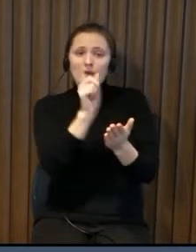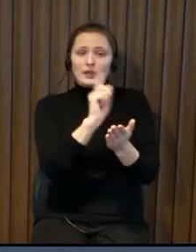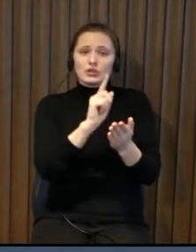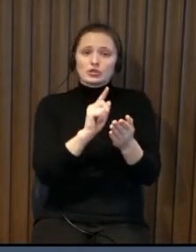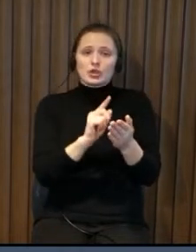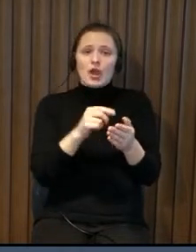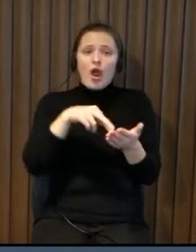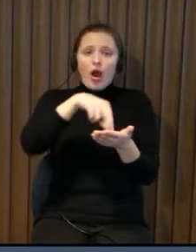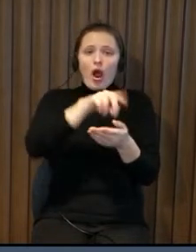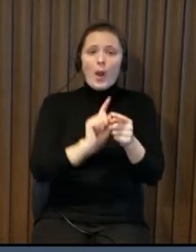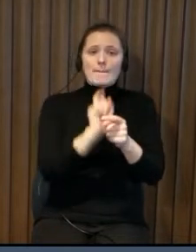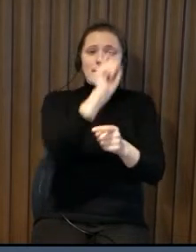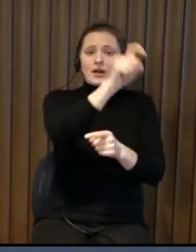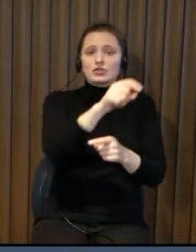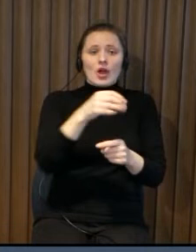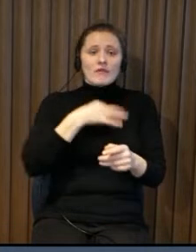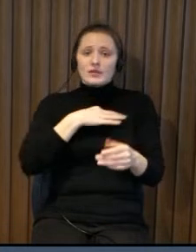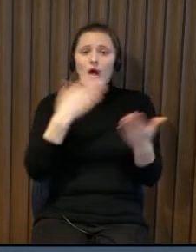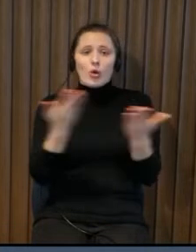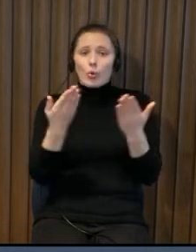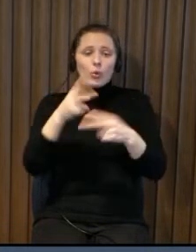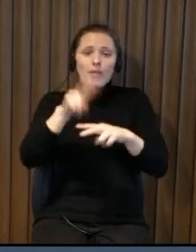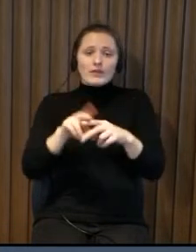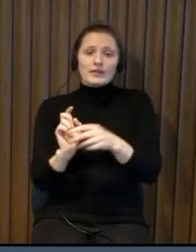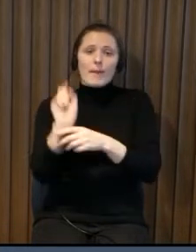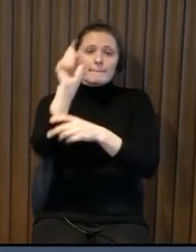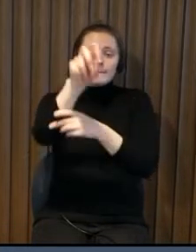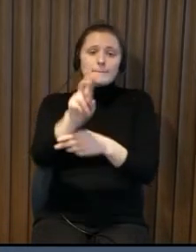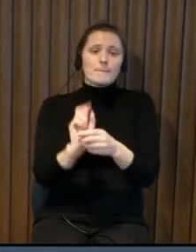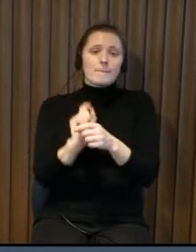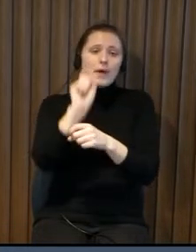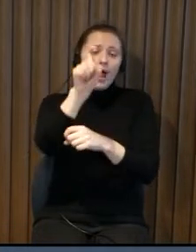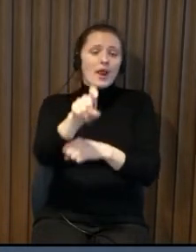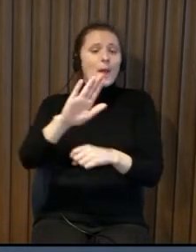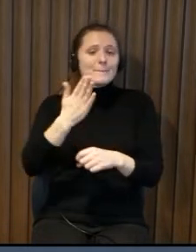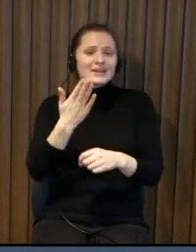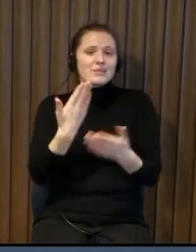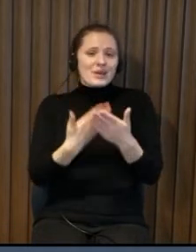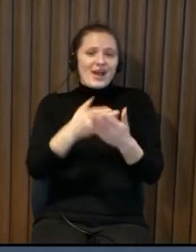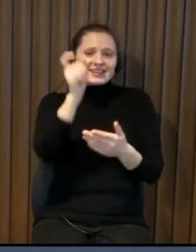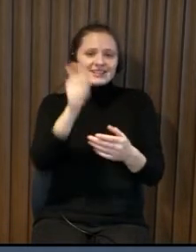barrier for somebody because those who don't have this problem they of course can cross anywhere